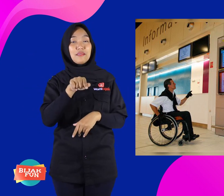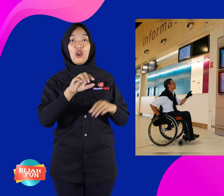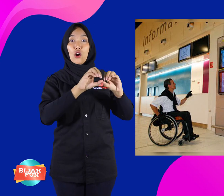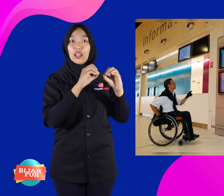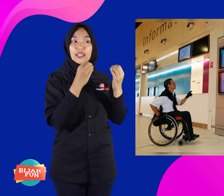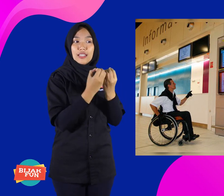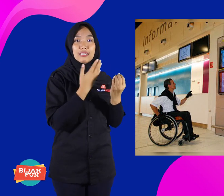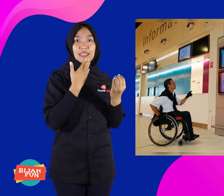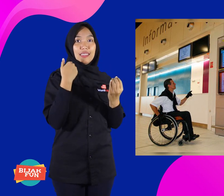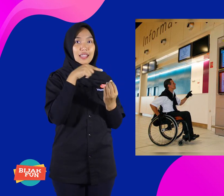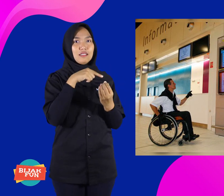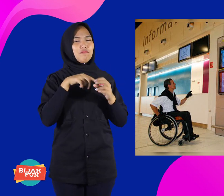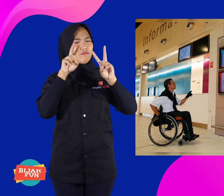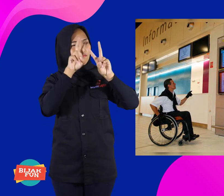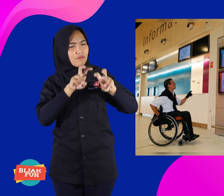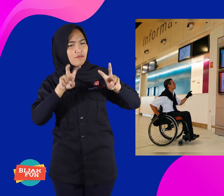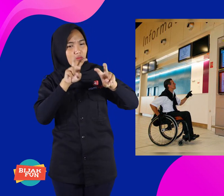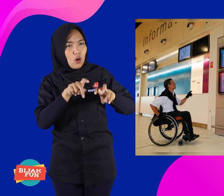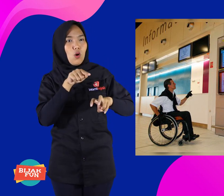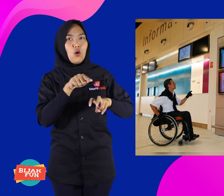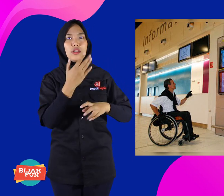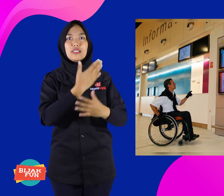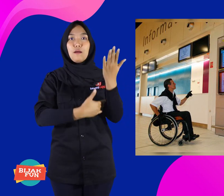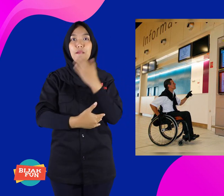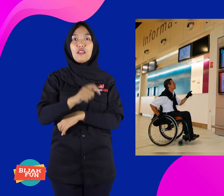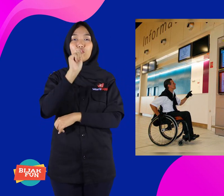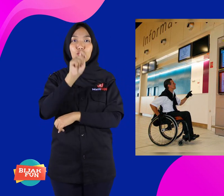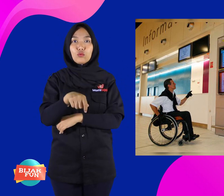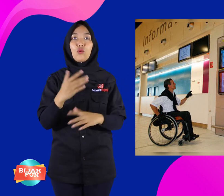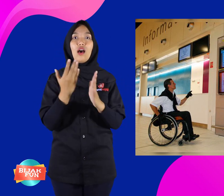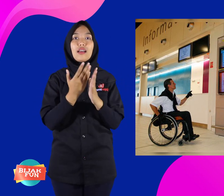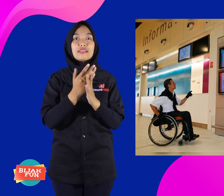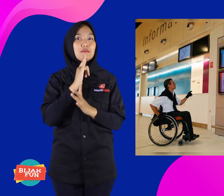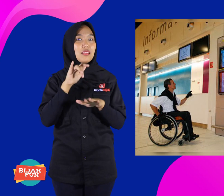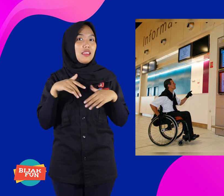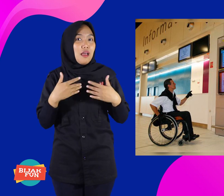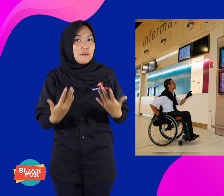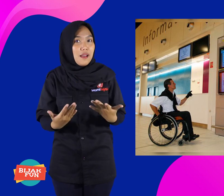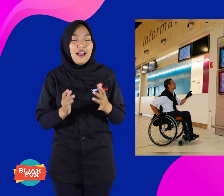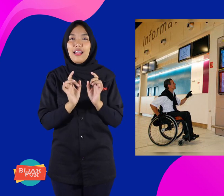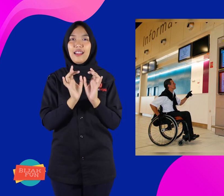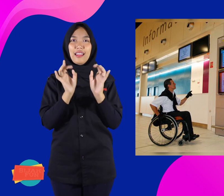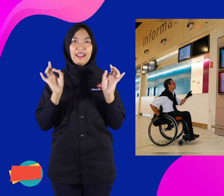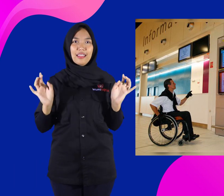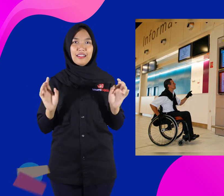the organization is looking for friends What disability requires access.